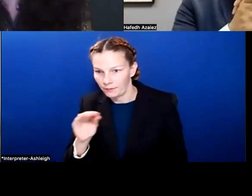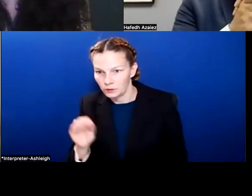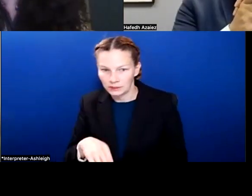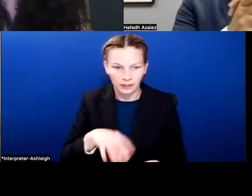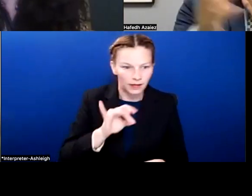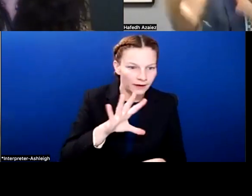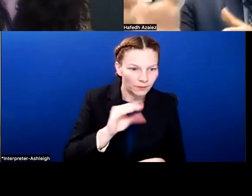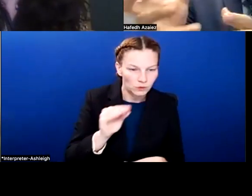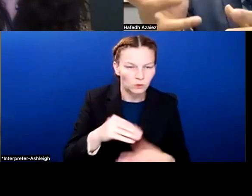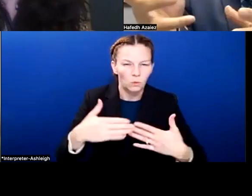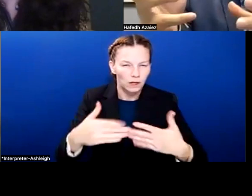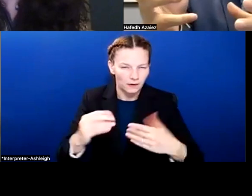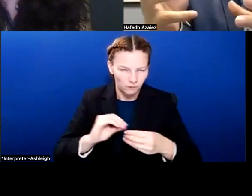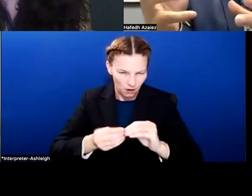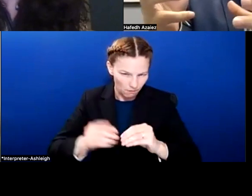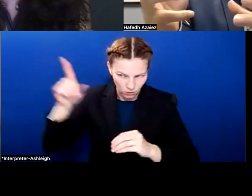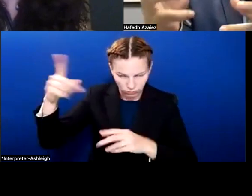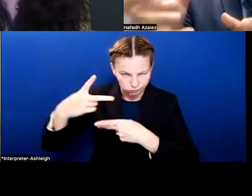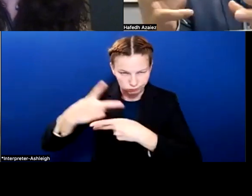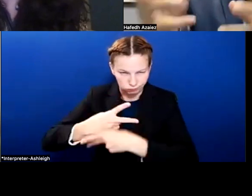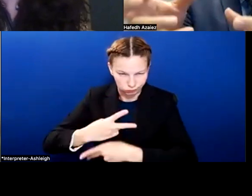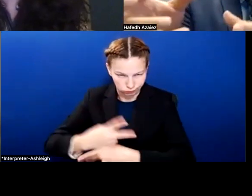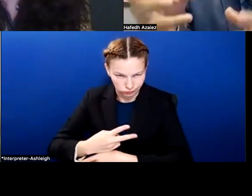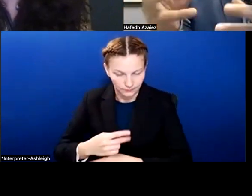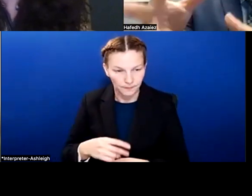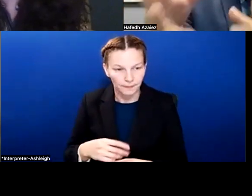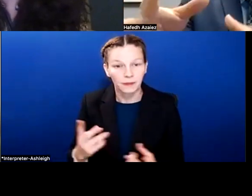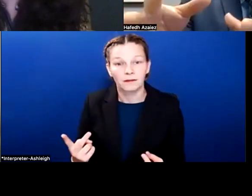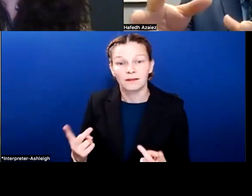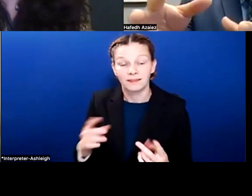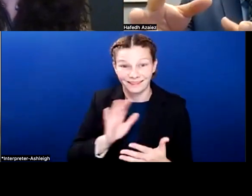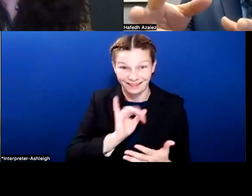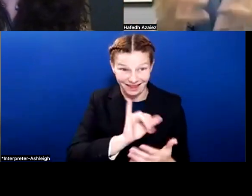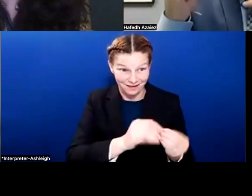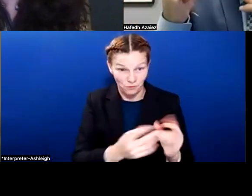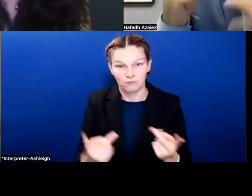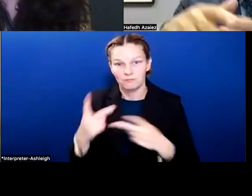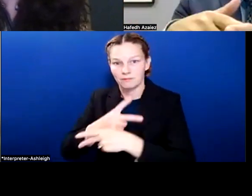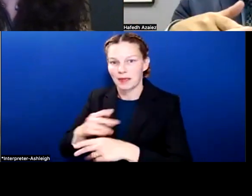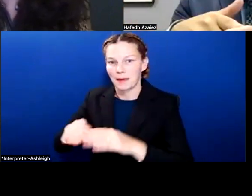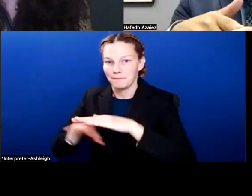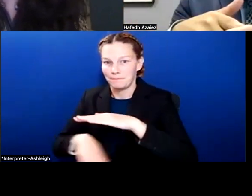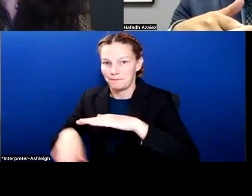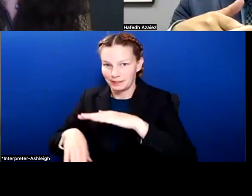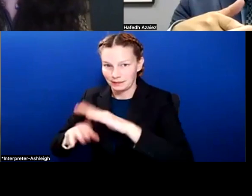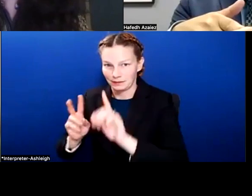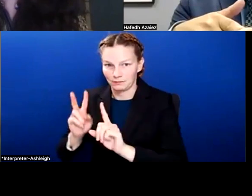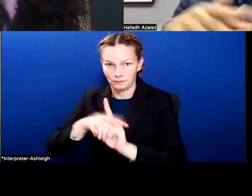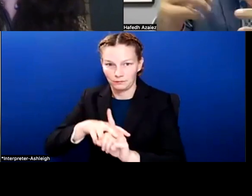And then time is what's called a basic allotment that is set by this state. And that was set back in 2019,